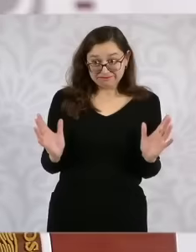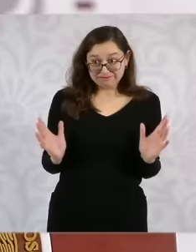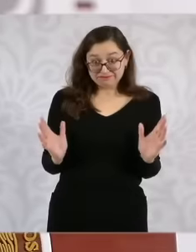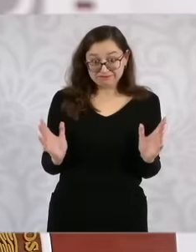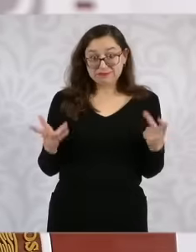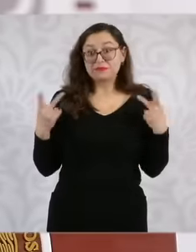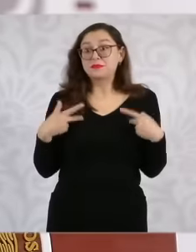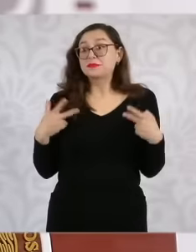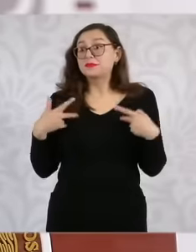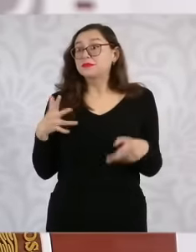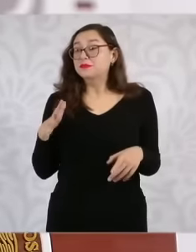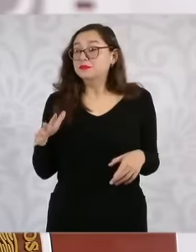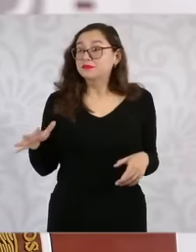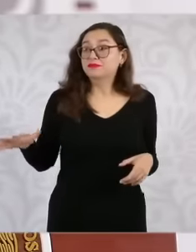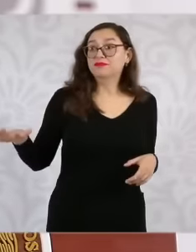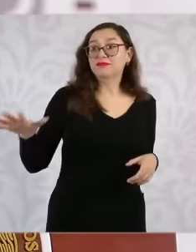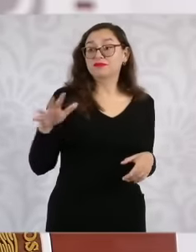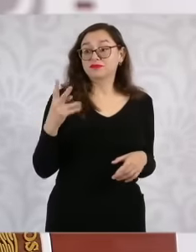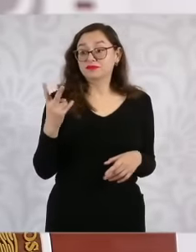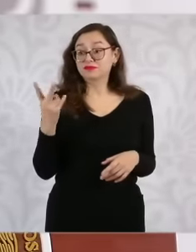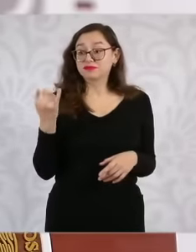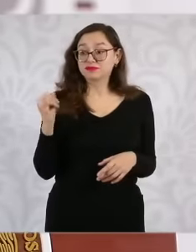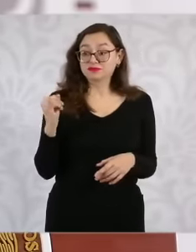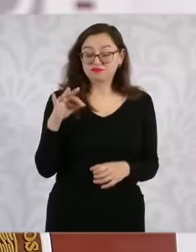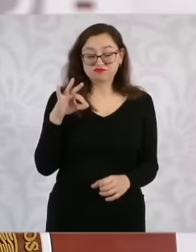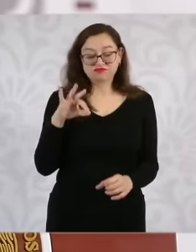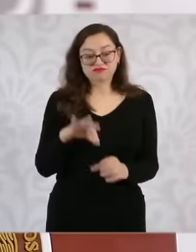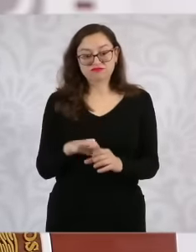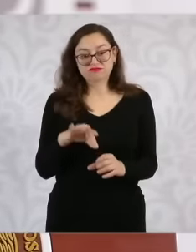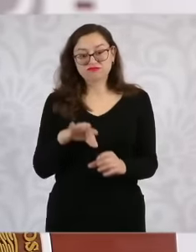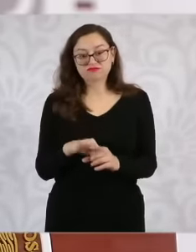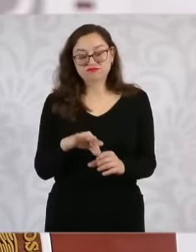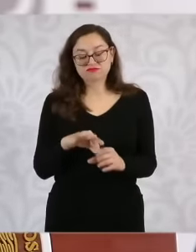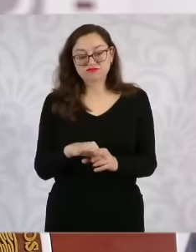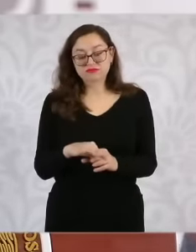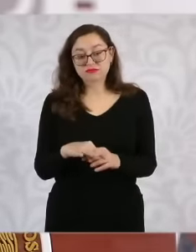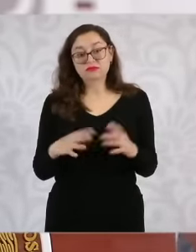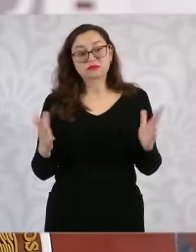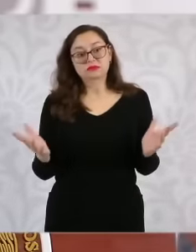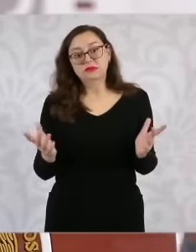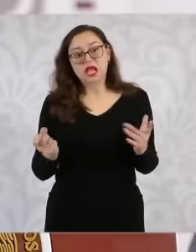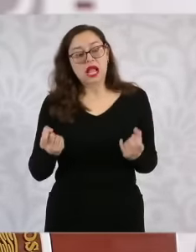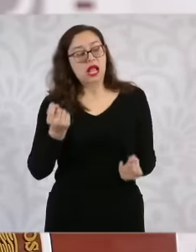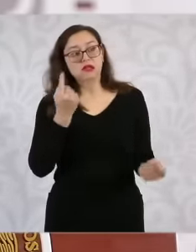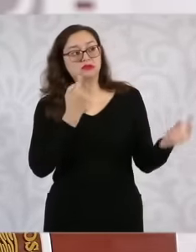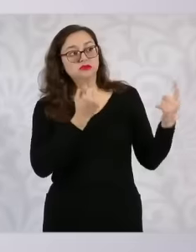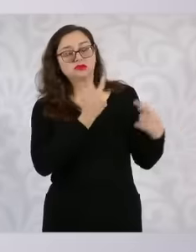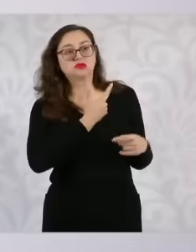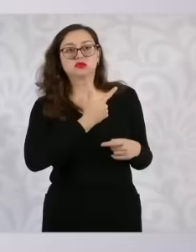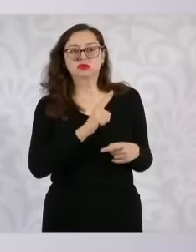Popular will expressed at the polls there are some who don't like it but the majority of the people do